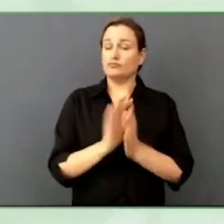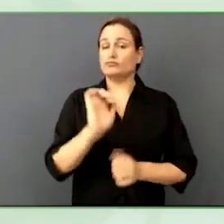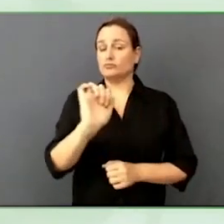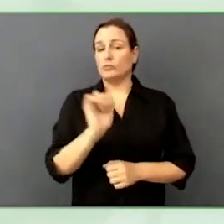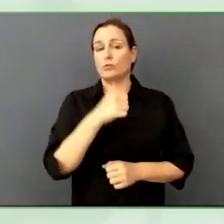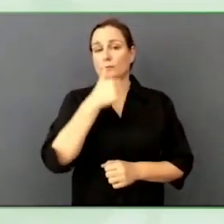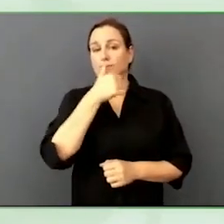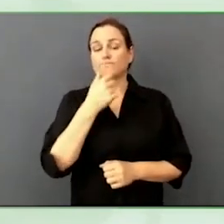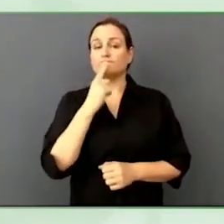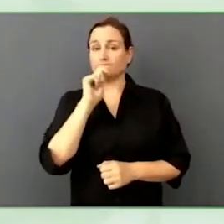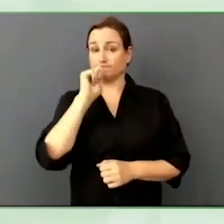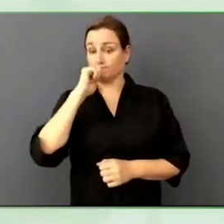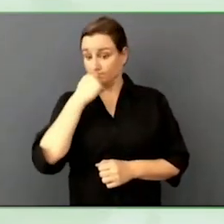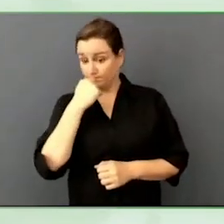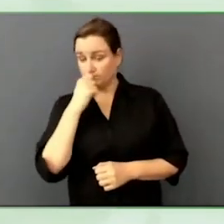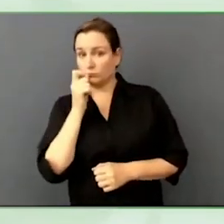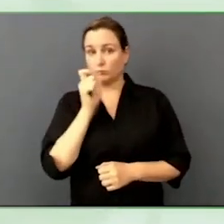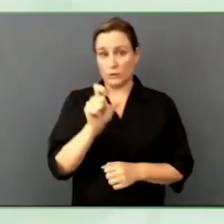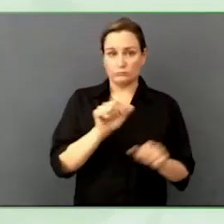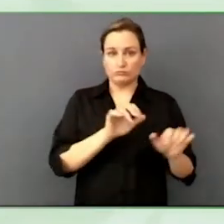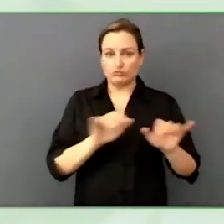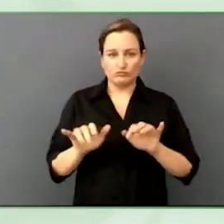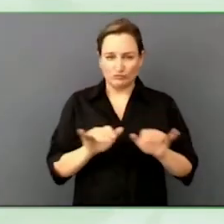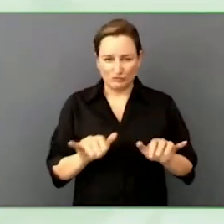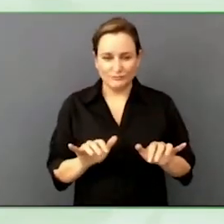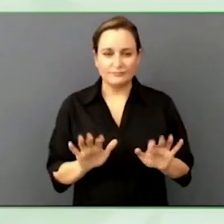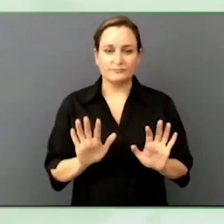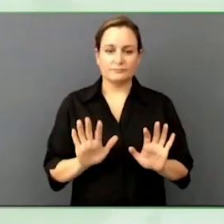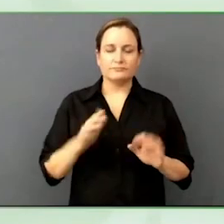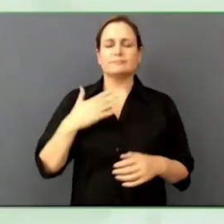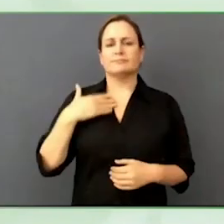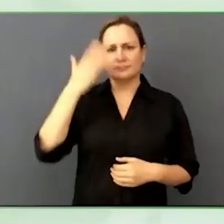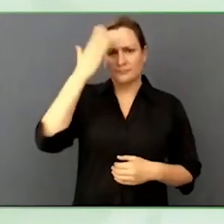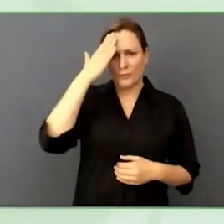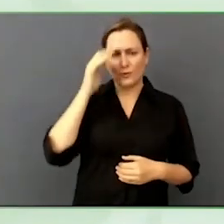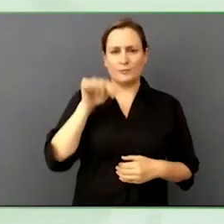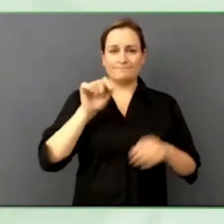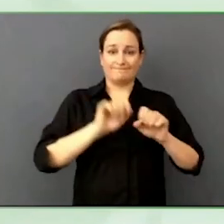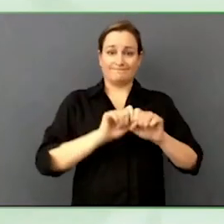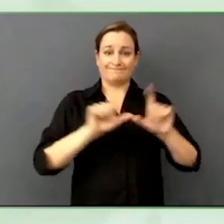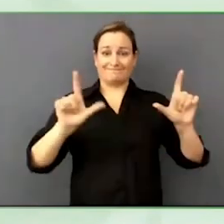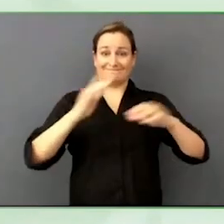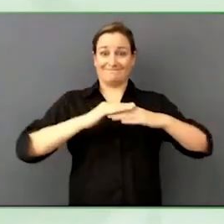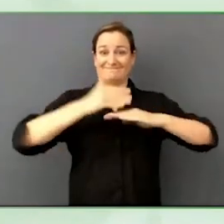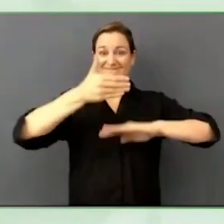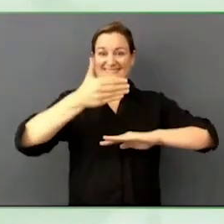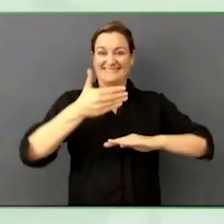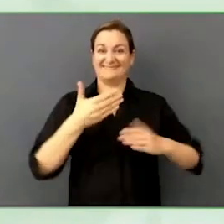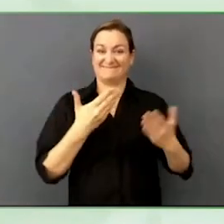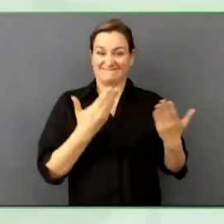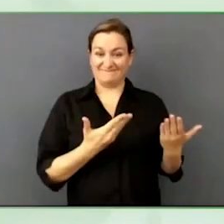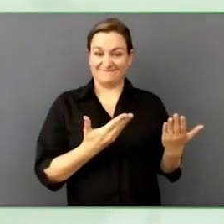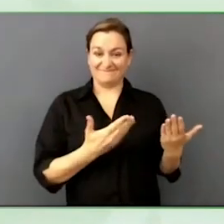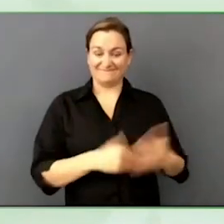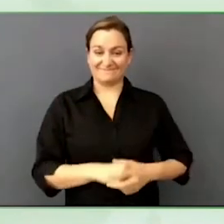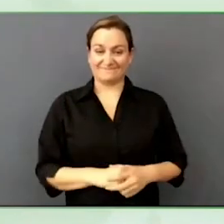So, I know we do not have a whole lot of time, but here it is, we did not do this to be accessible, I did not say that people who are